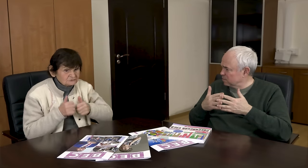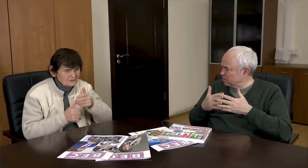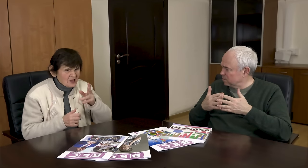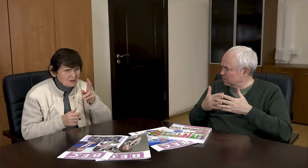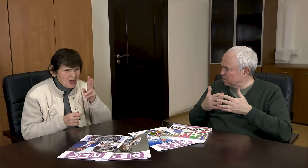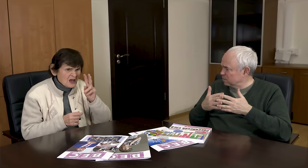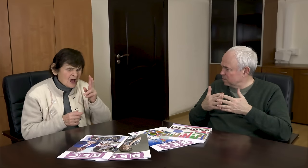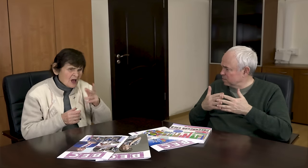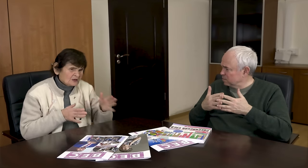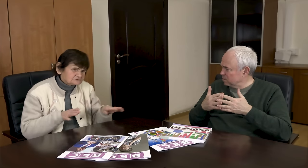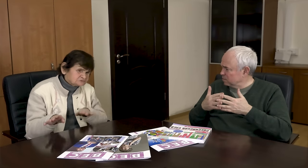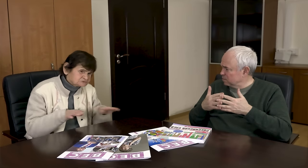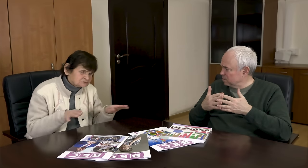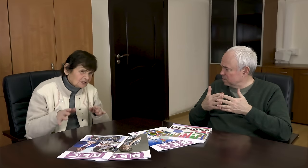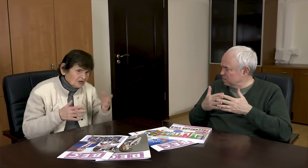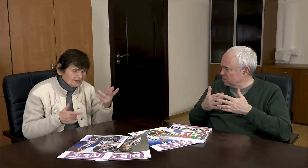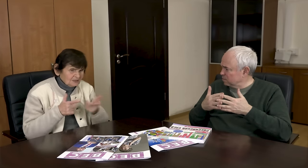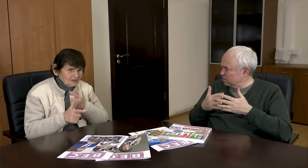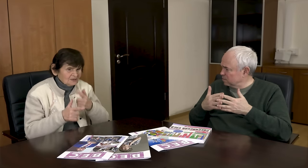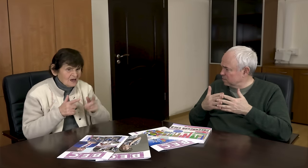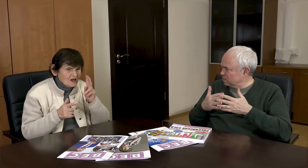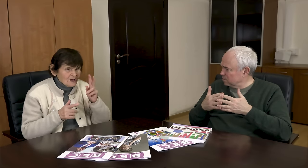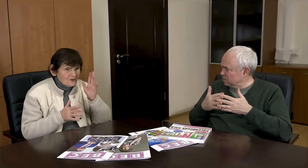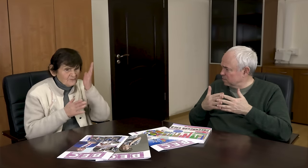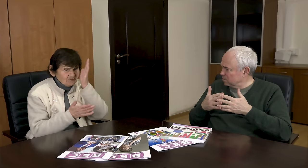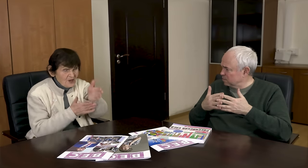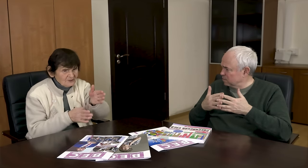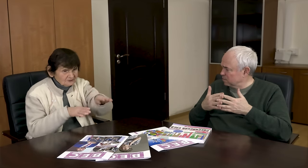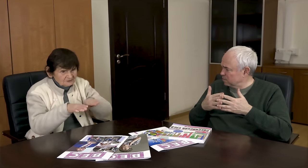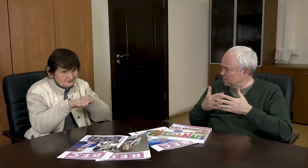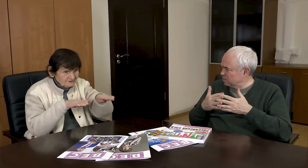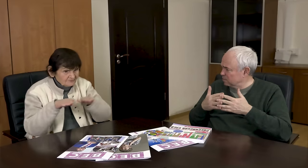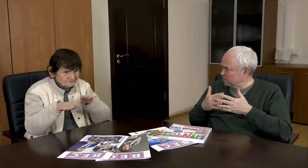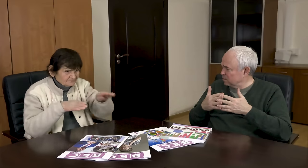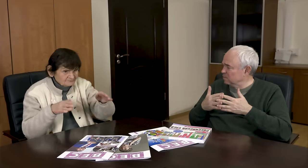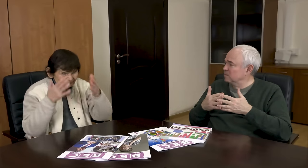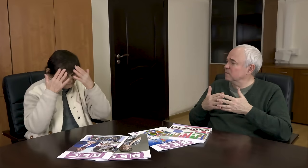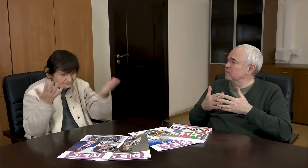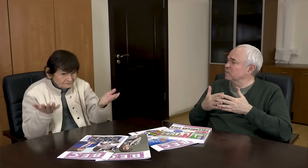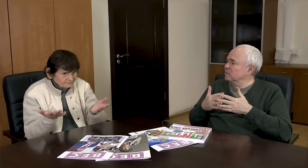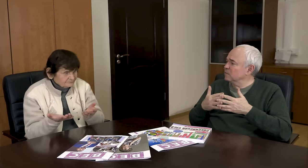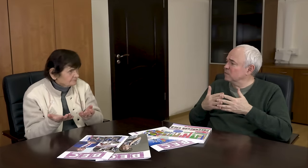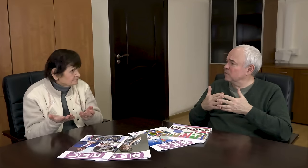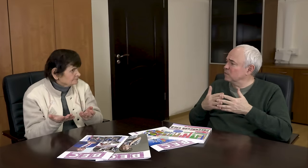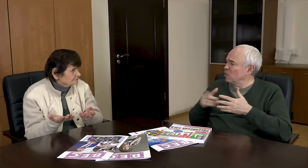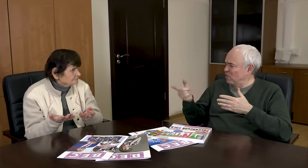I don’t know what style, either classic or skating style. I don't know yet.